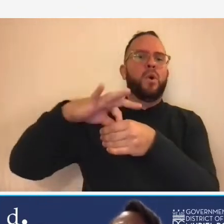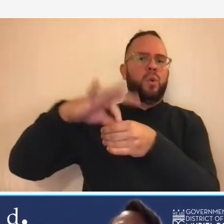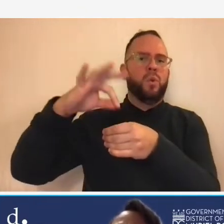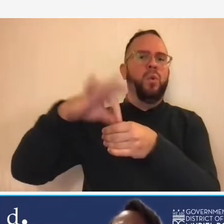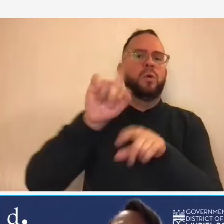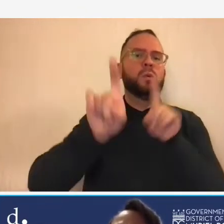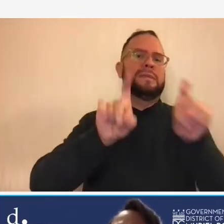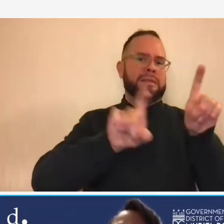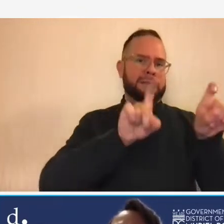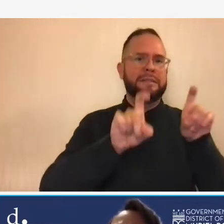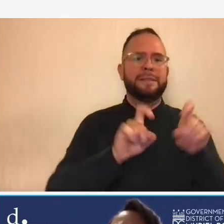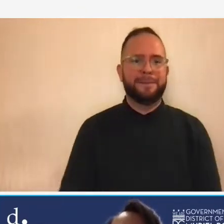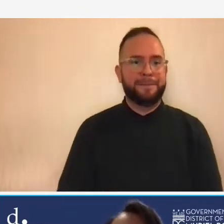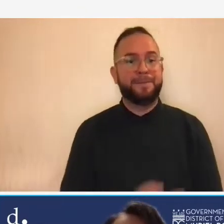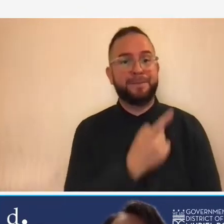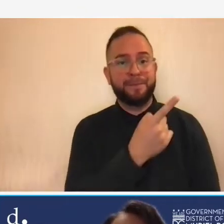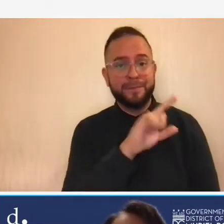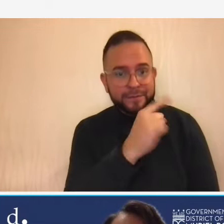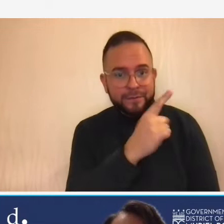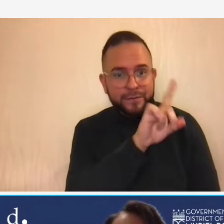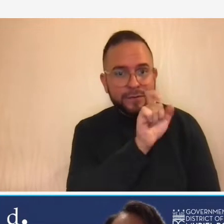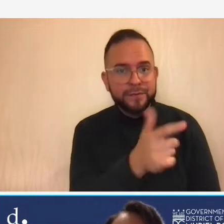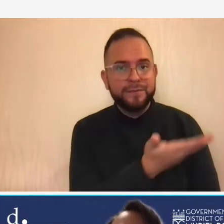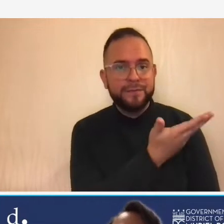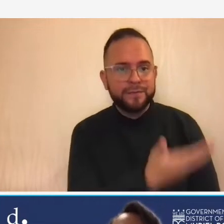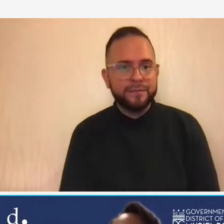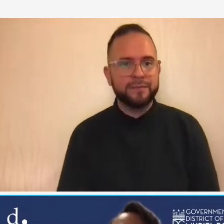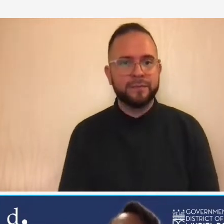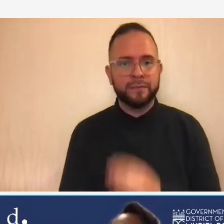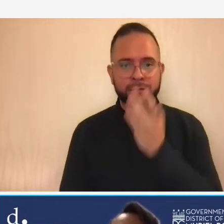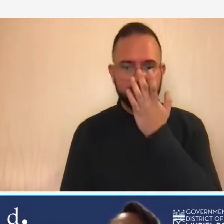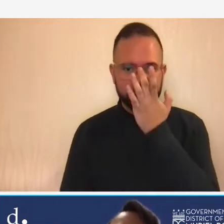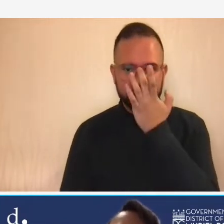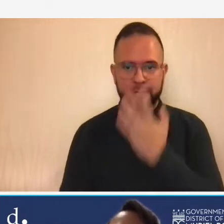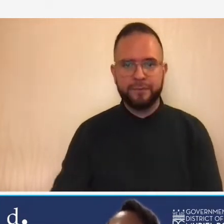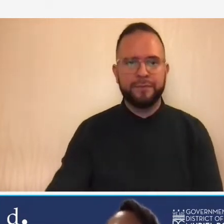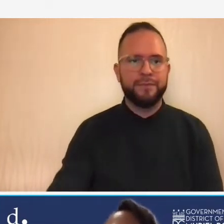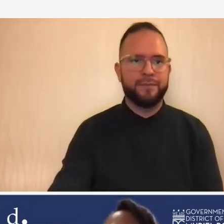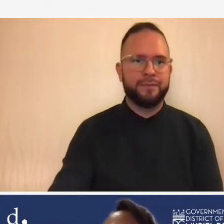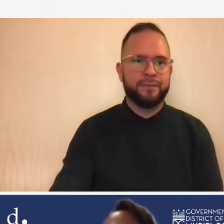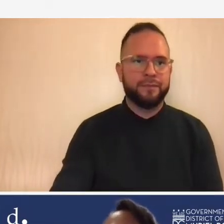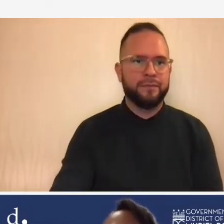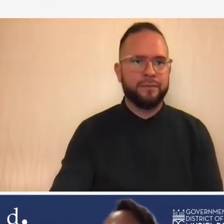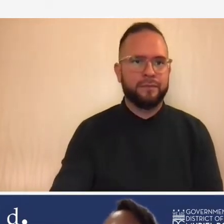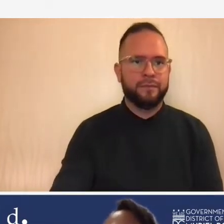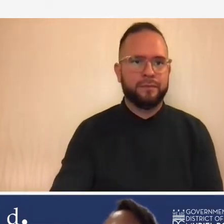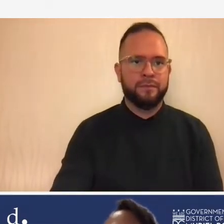with the first one